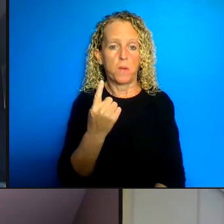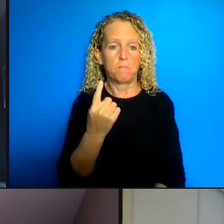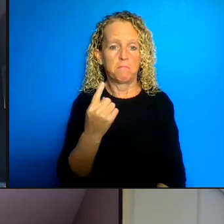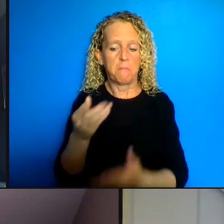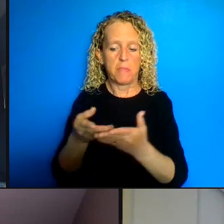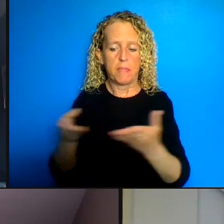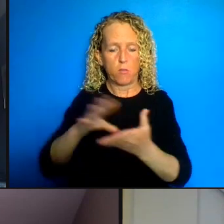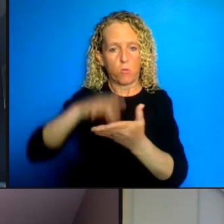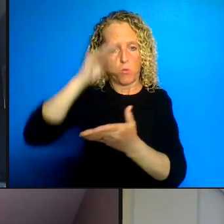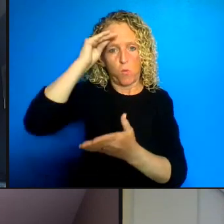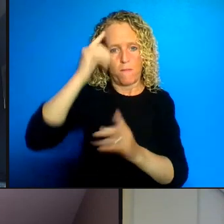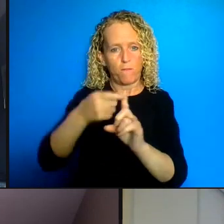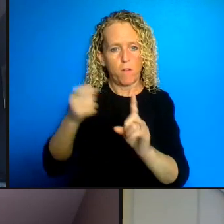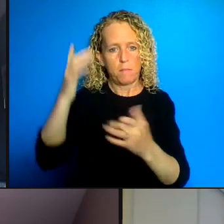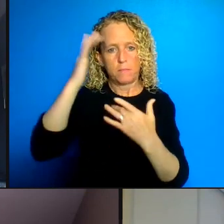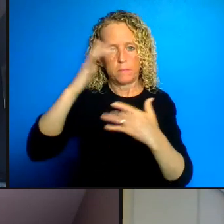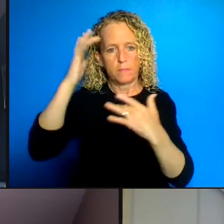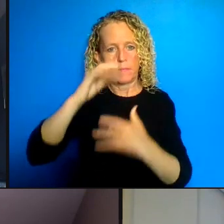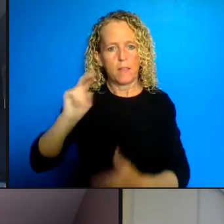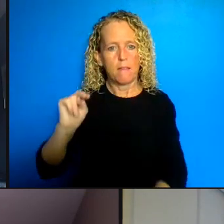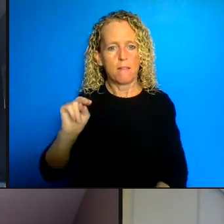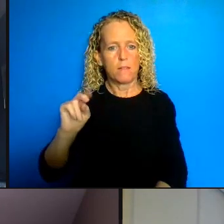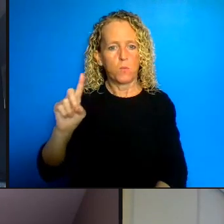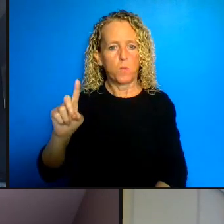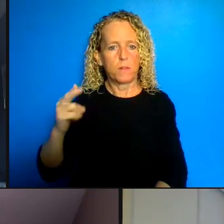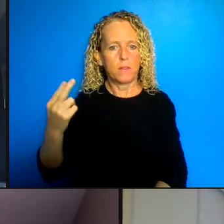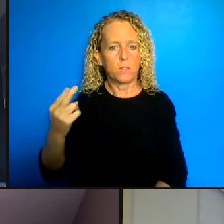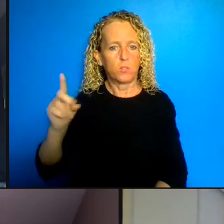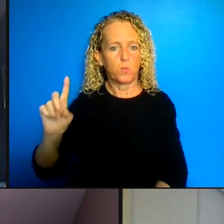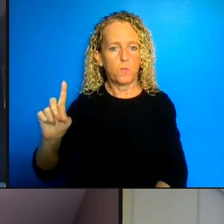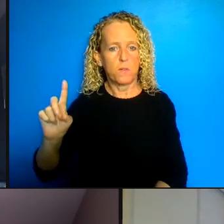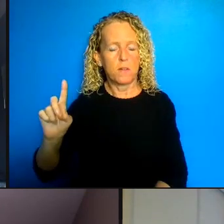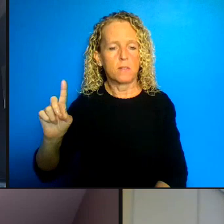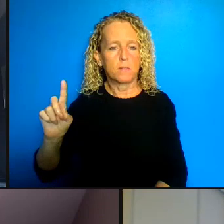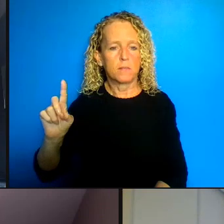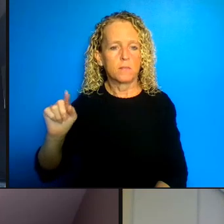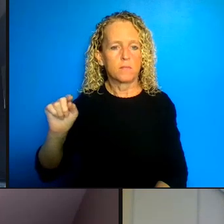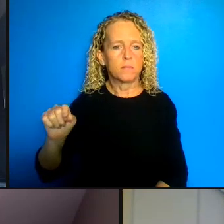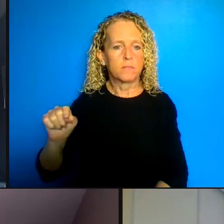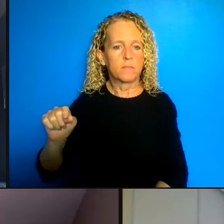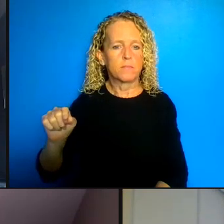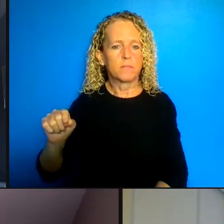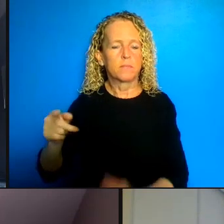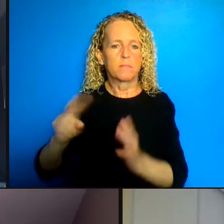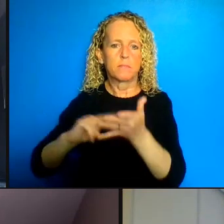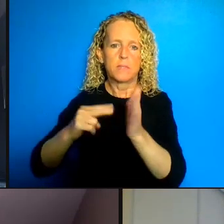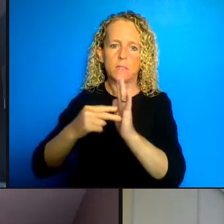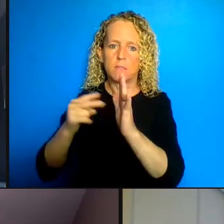that there needed to be really meaningful coordination between first